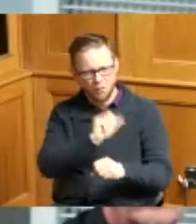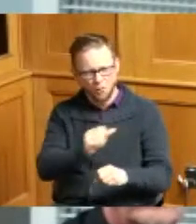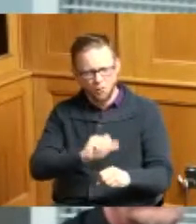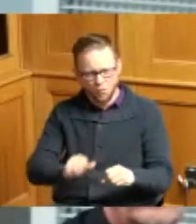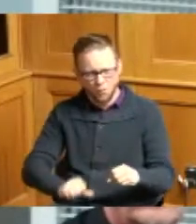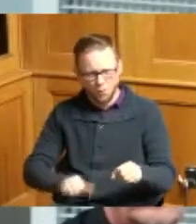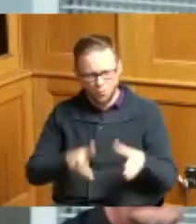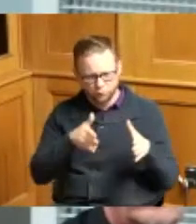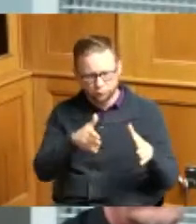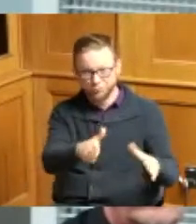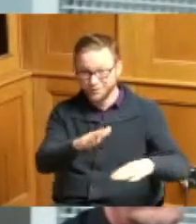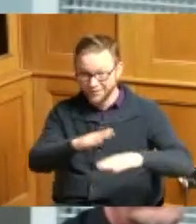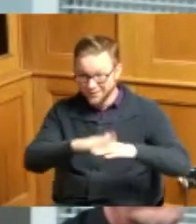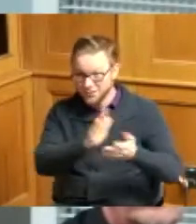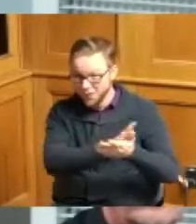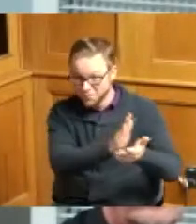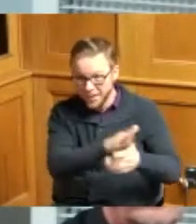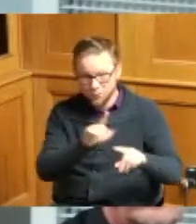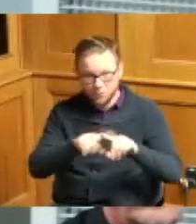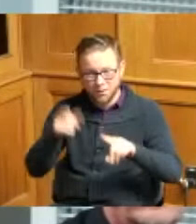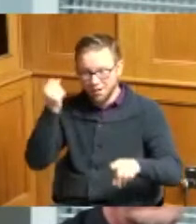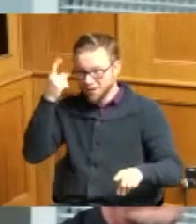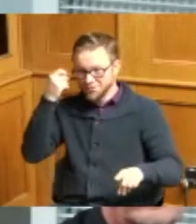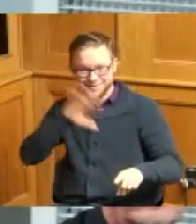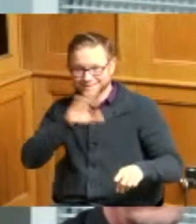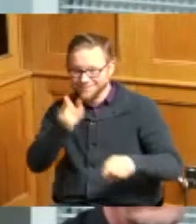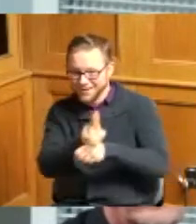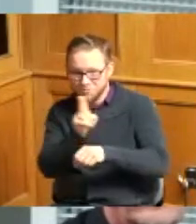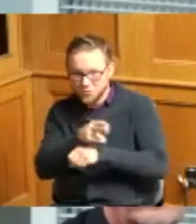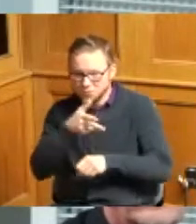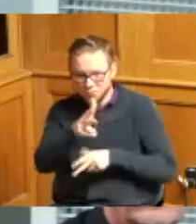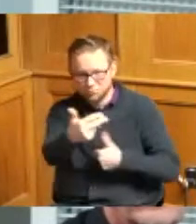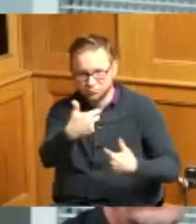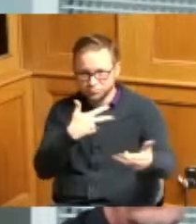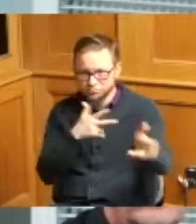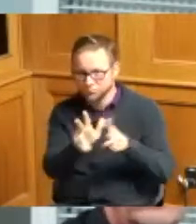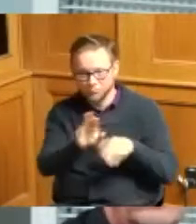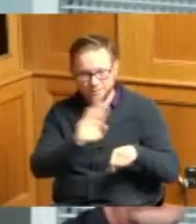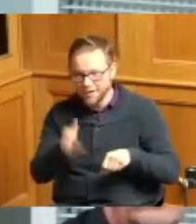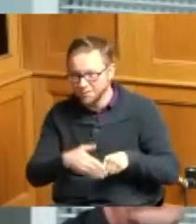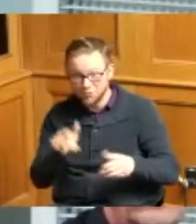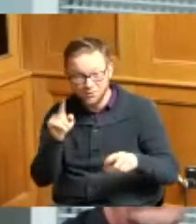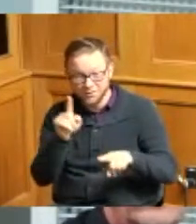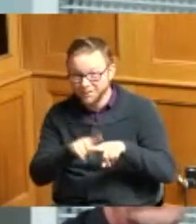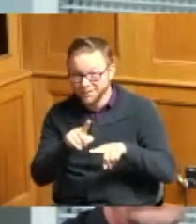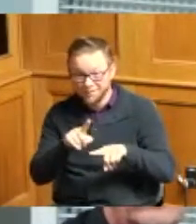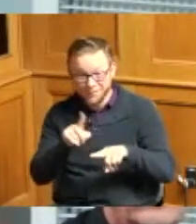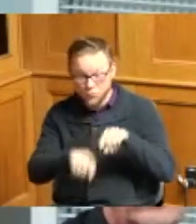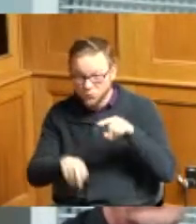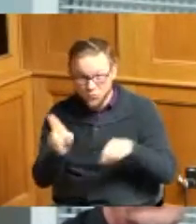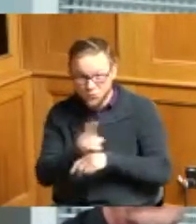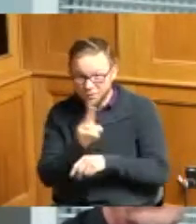it's never been used and it can't be used fill out the paperwork yo and we'll take care of it